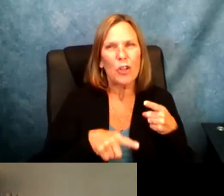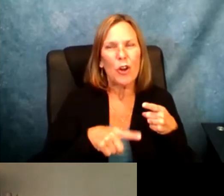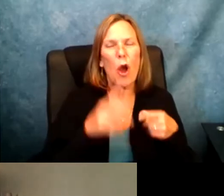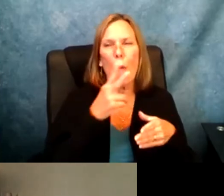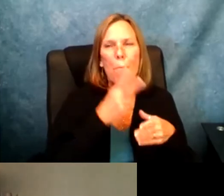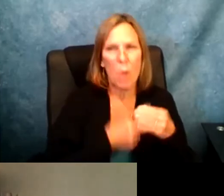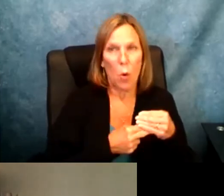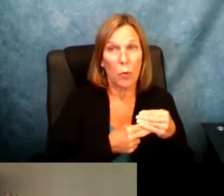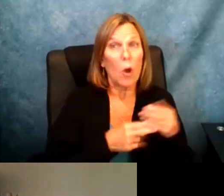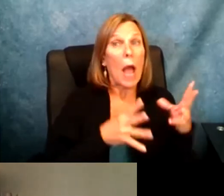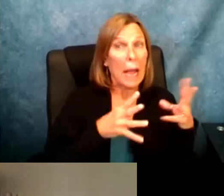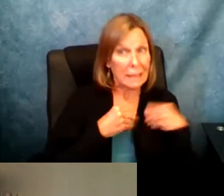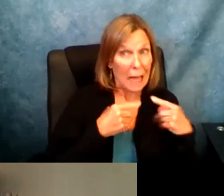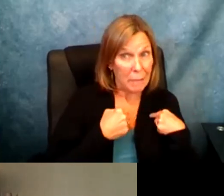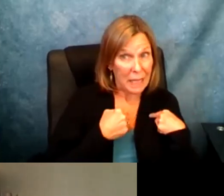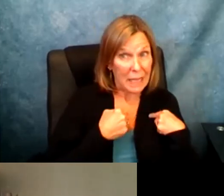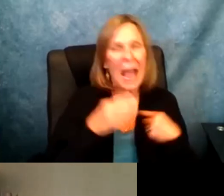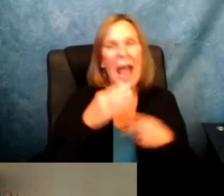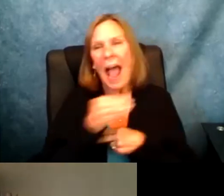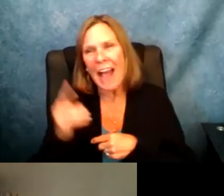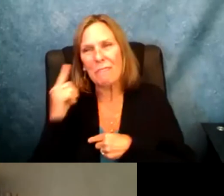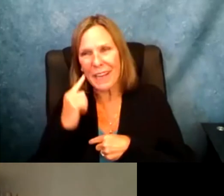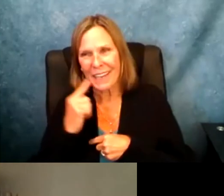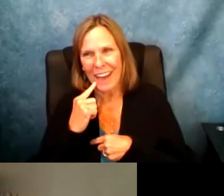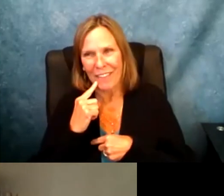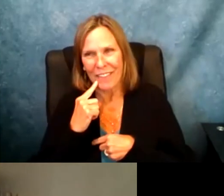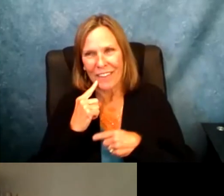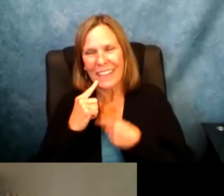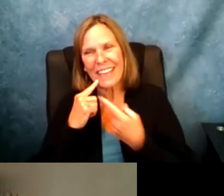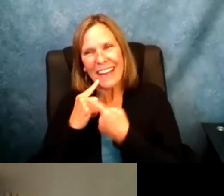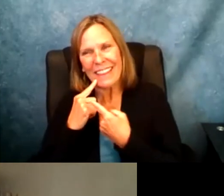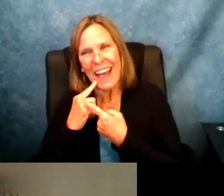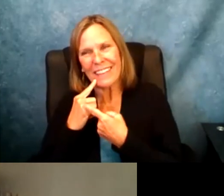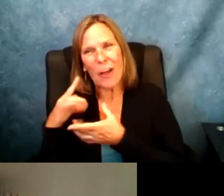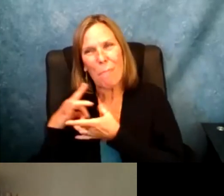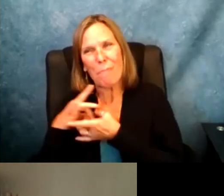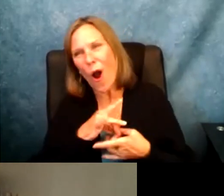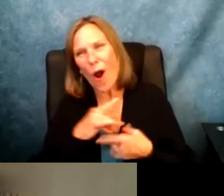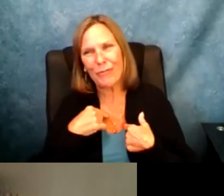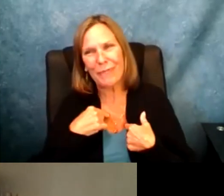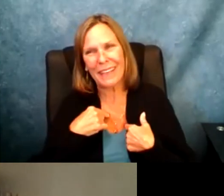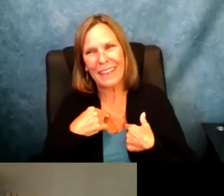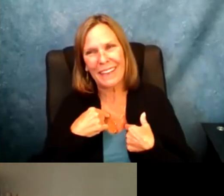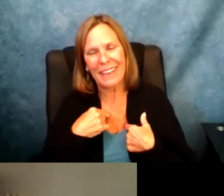be both accepted and be Deaf. They had to forget that was a part of me in